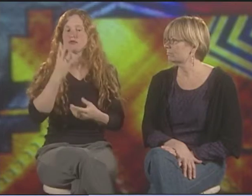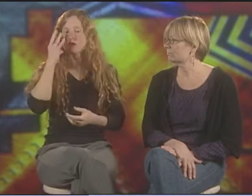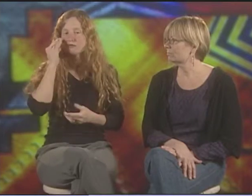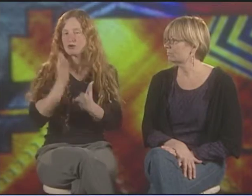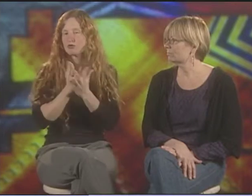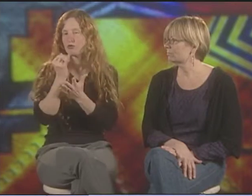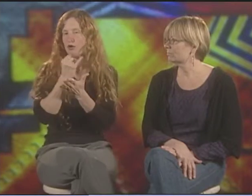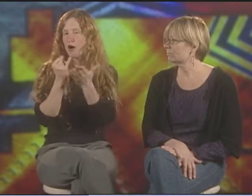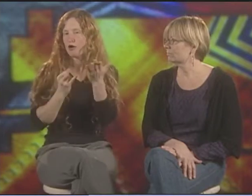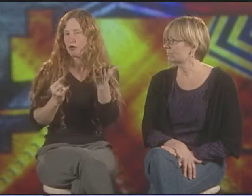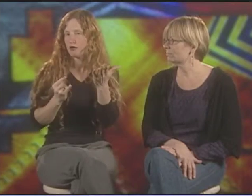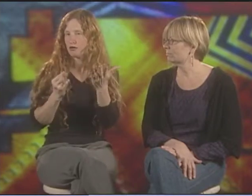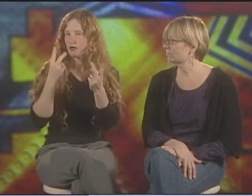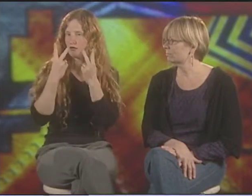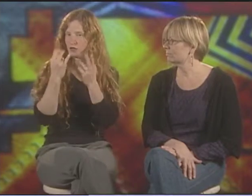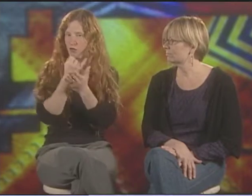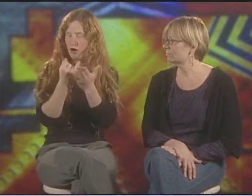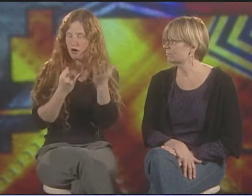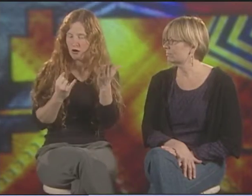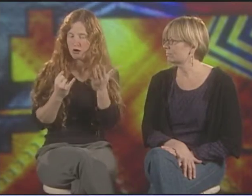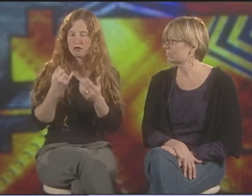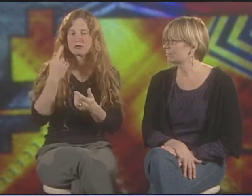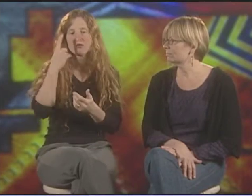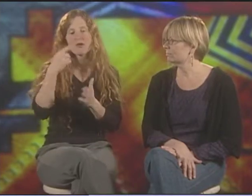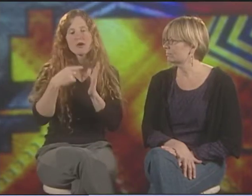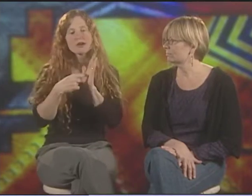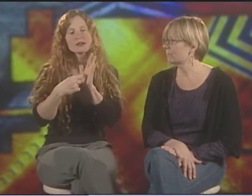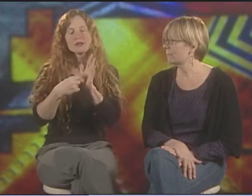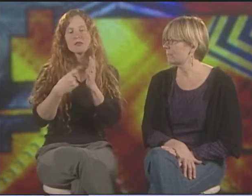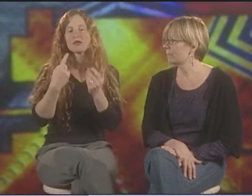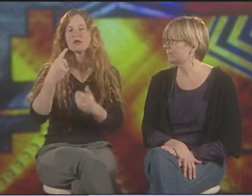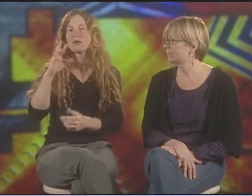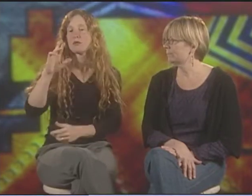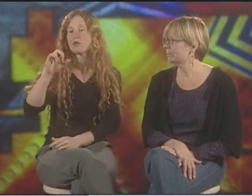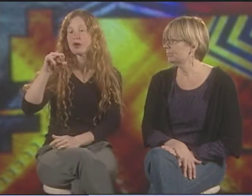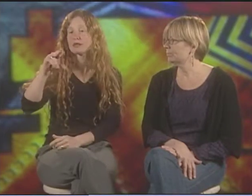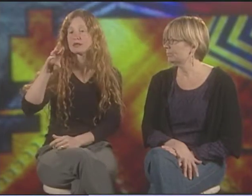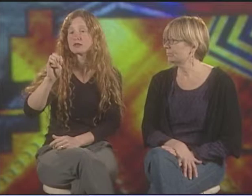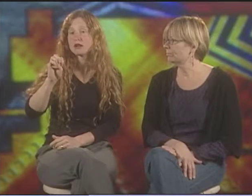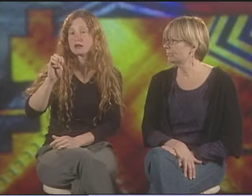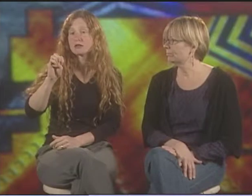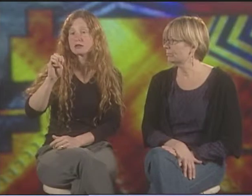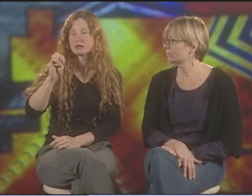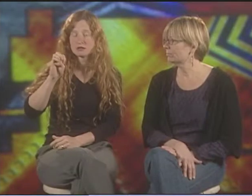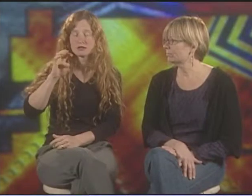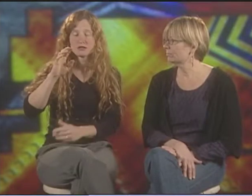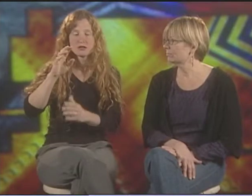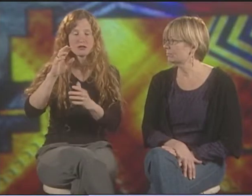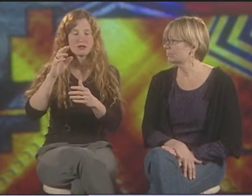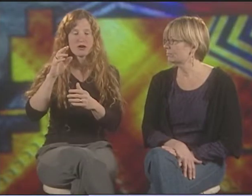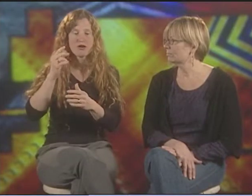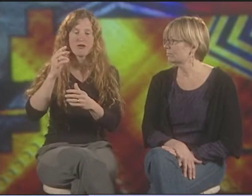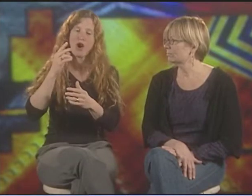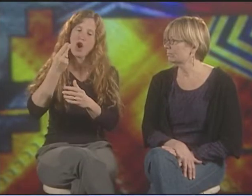AND THEN THEY START TO EXPRESS THAT THROUGH ART, THROUGH VISUAL ART. FOR EXAMPLE,